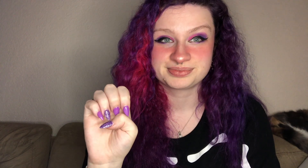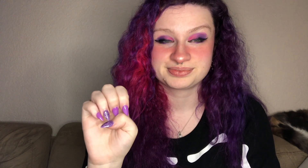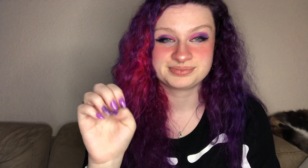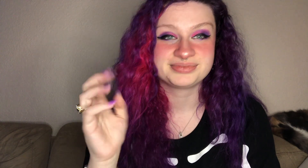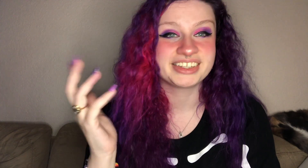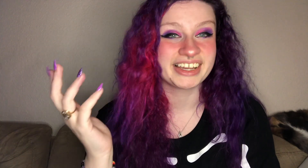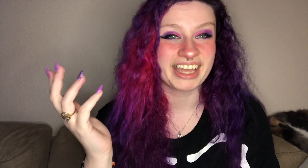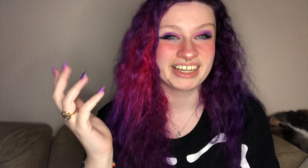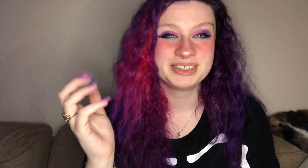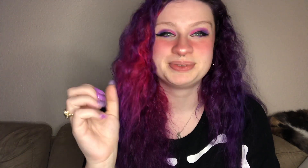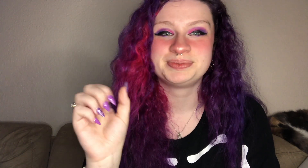again